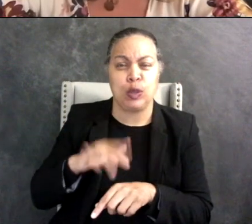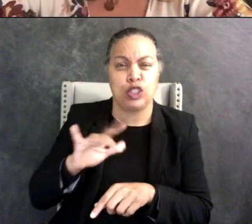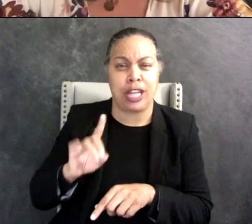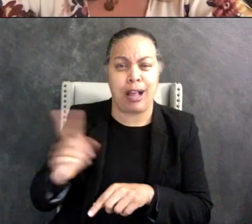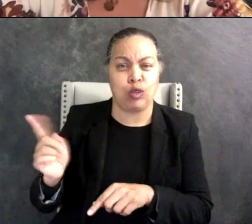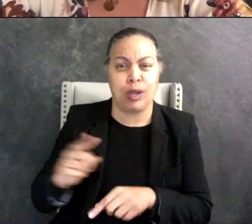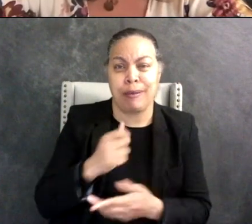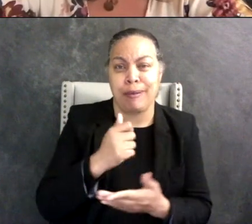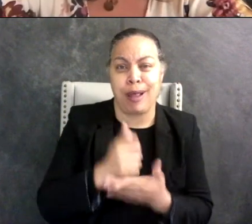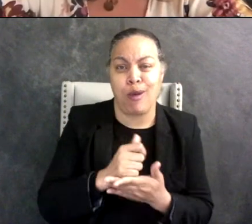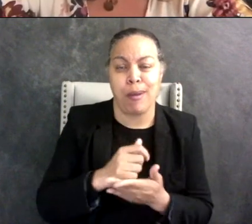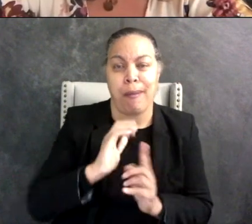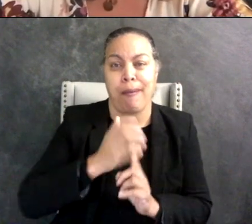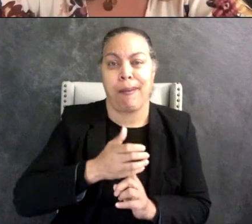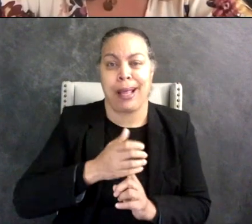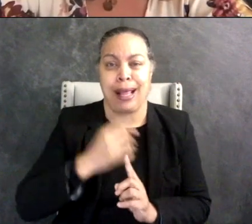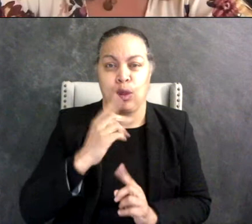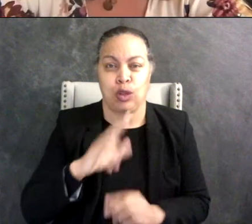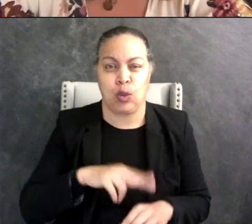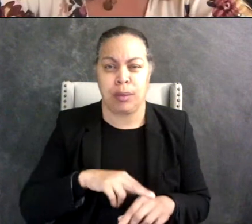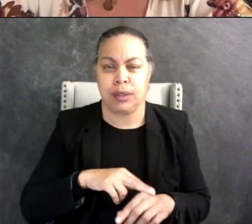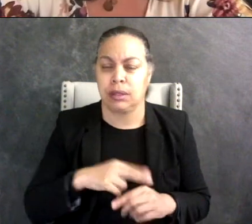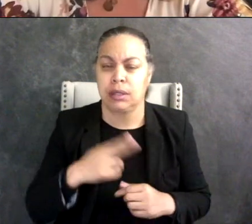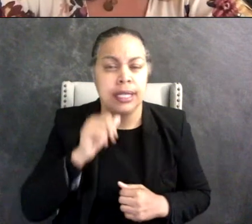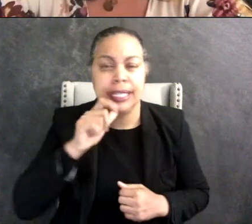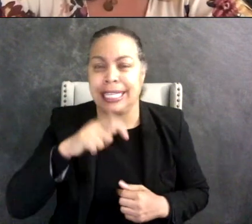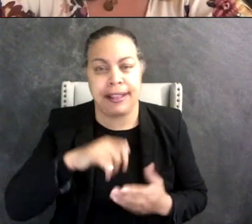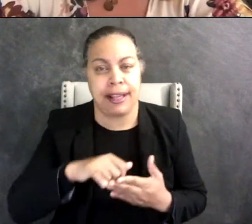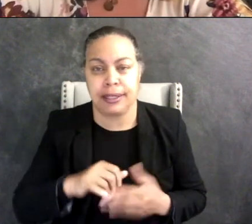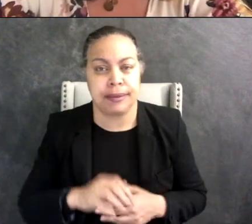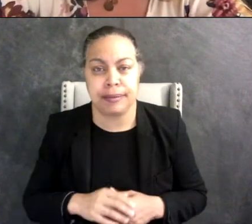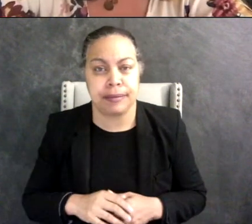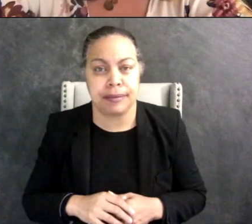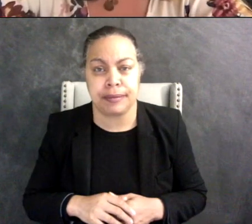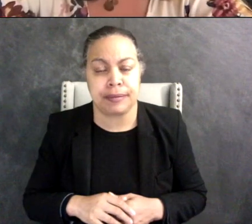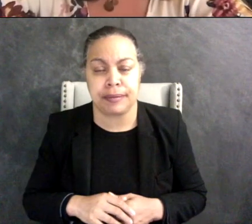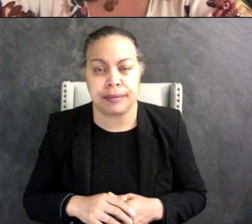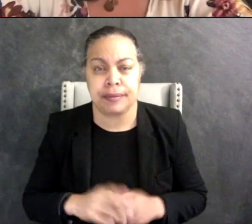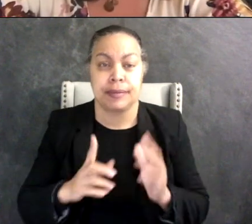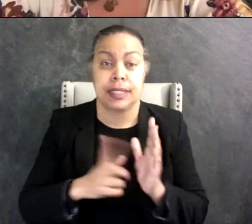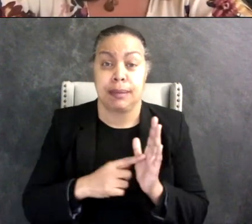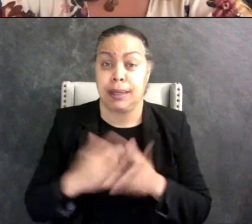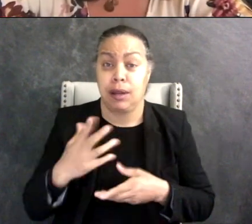to say it and he didn't need that and you know sometimes autistic kids don't have a lot of